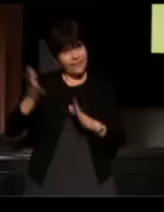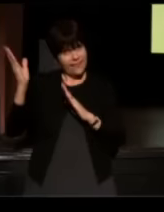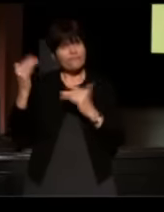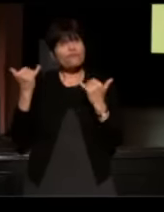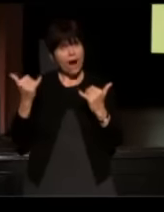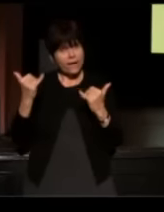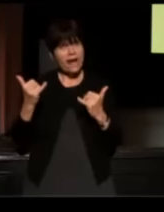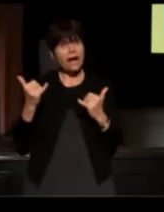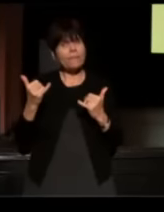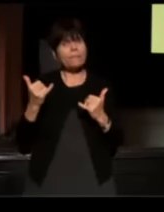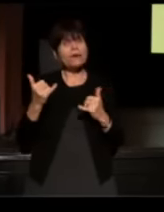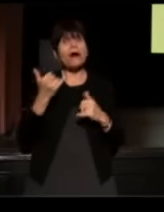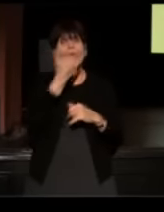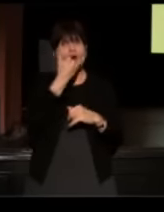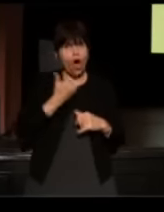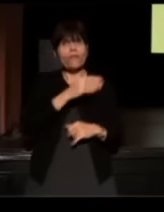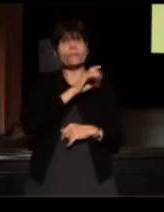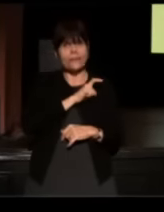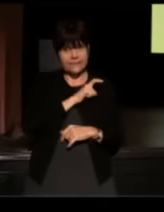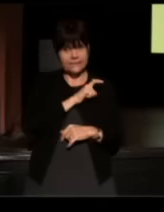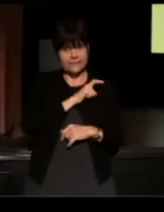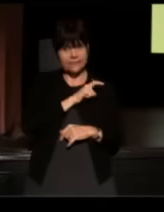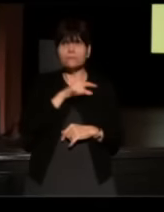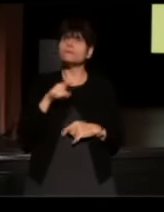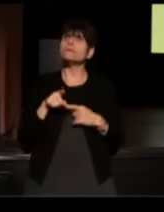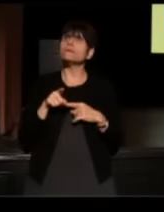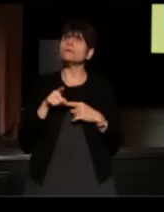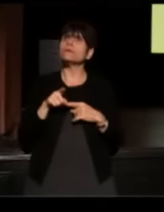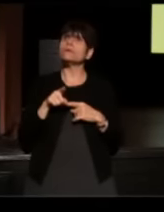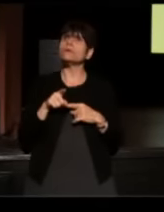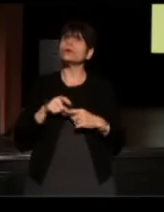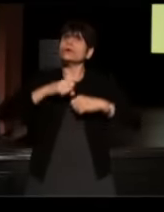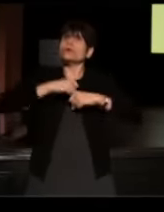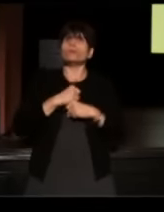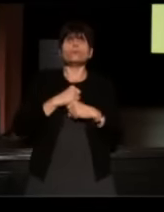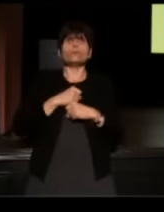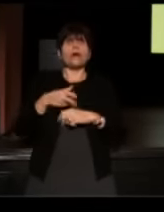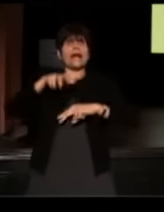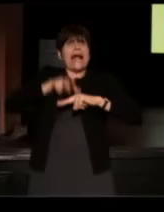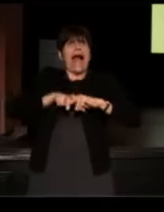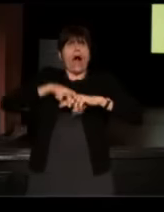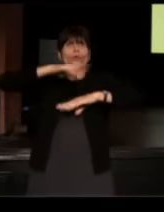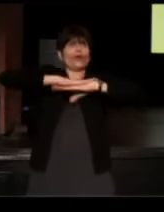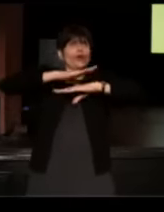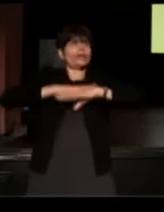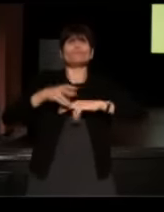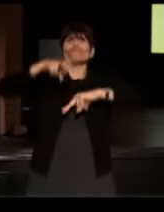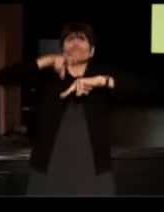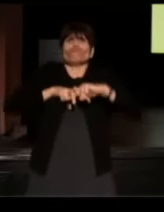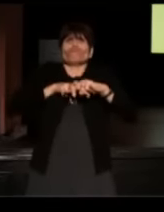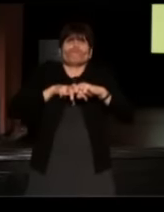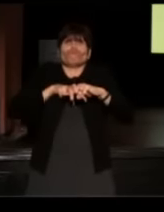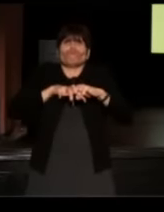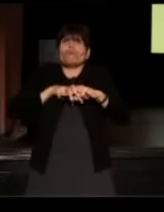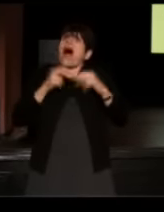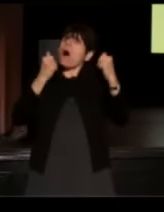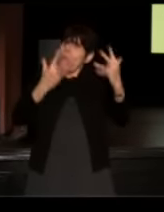I'm going to call the police." So he just propped the stuff up on the counter and sat there and said "I'll wait."